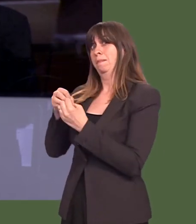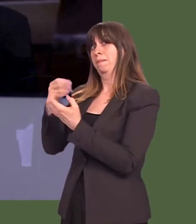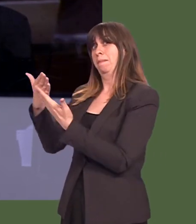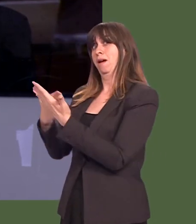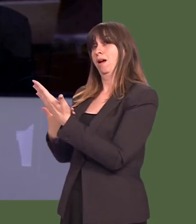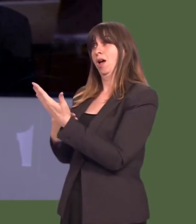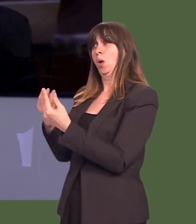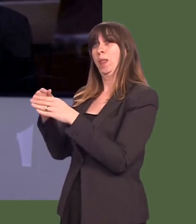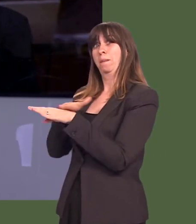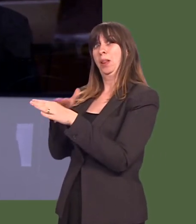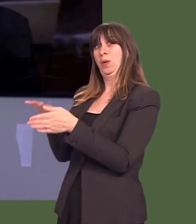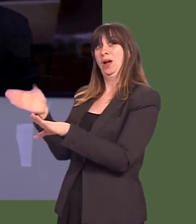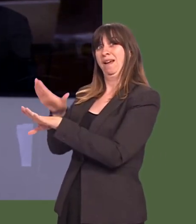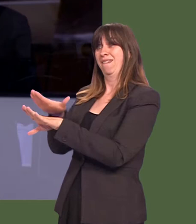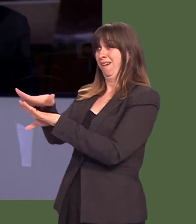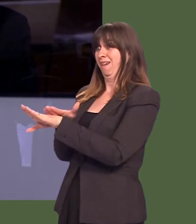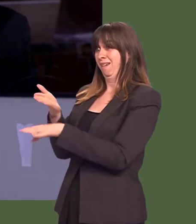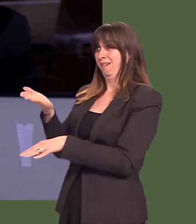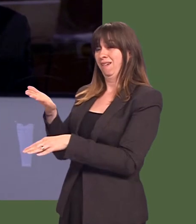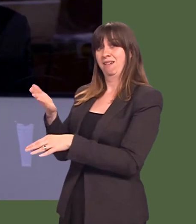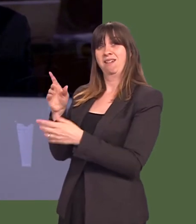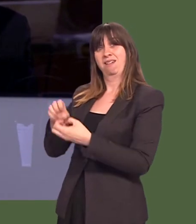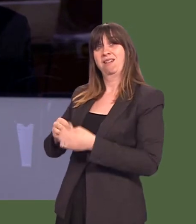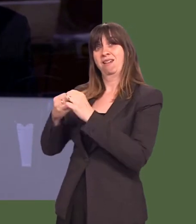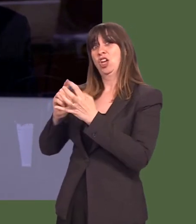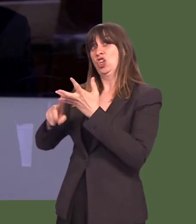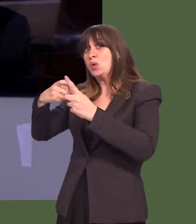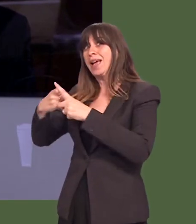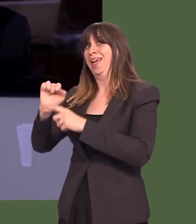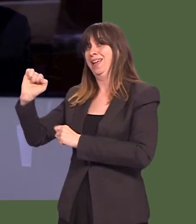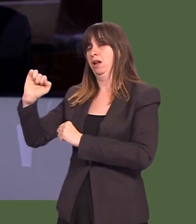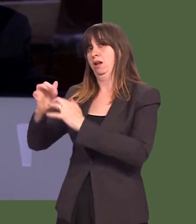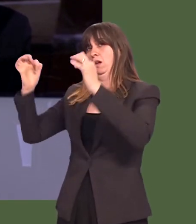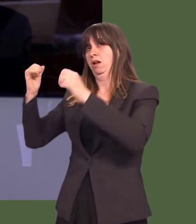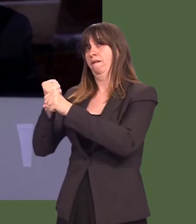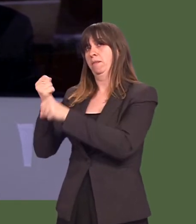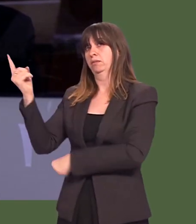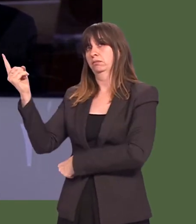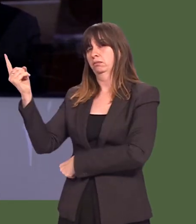Paper with a sky-blue cover on exiting the European Union, produced by the UK Government,